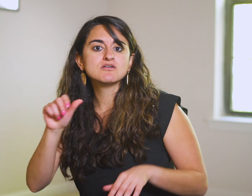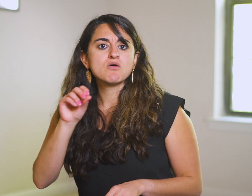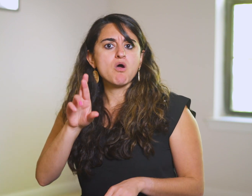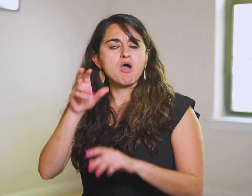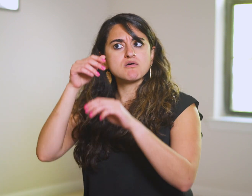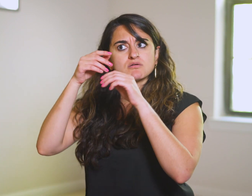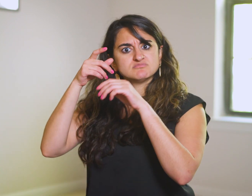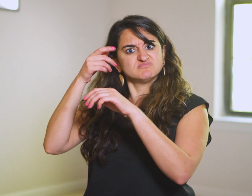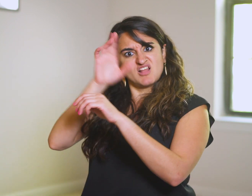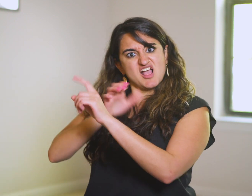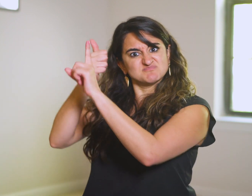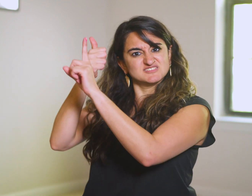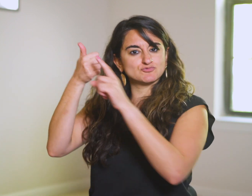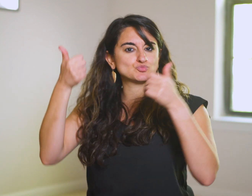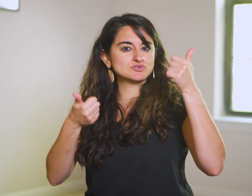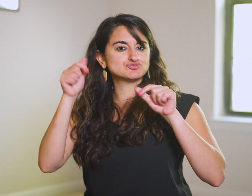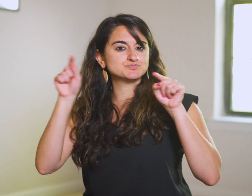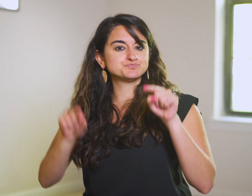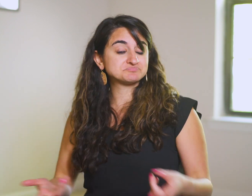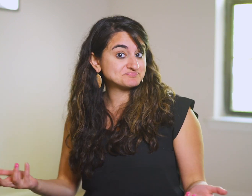or are we truly after God Himself?